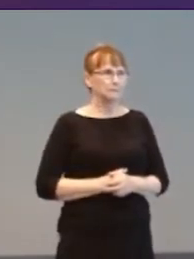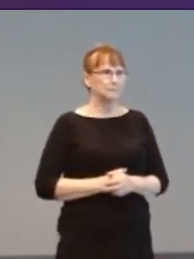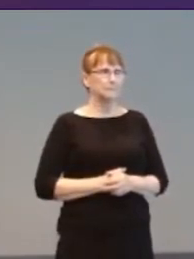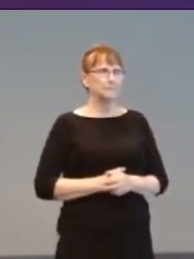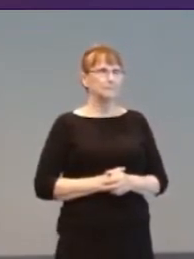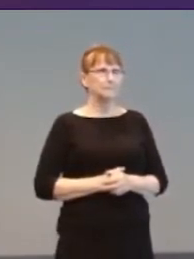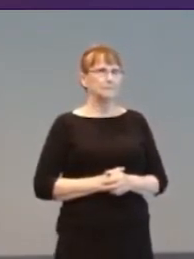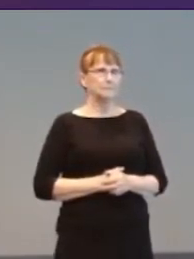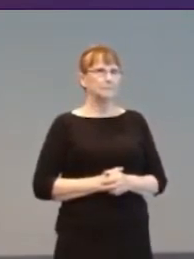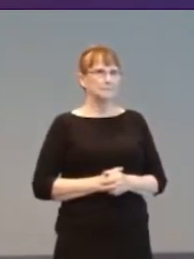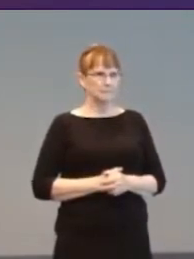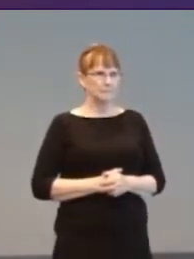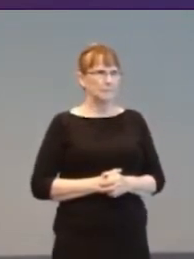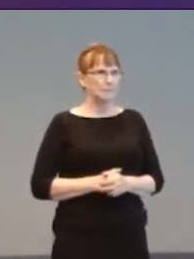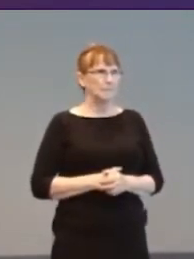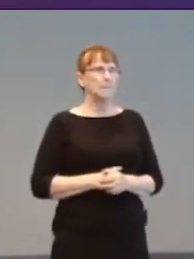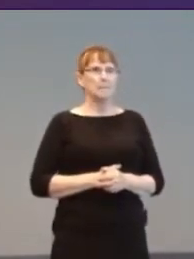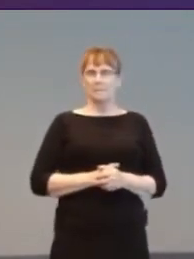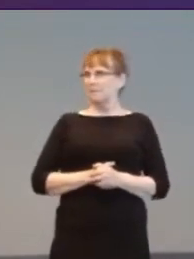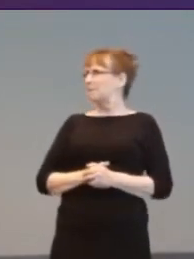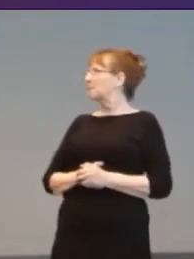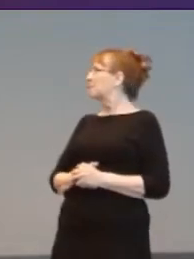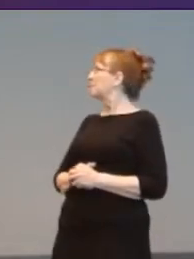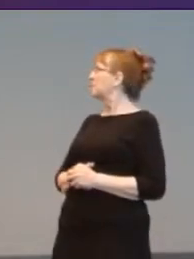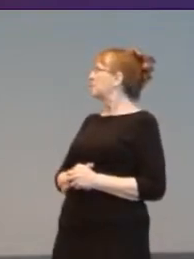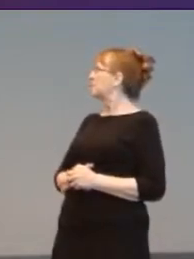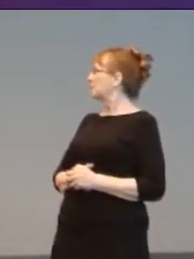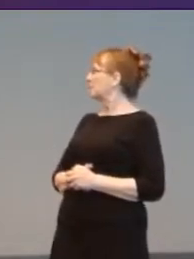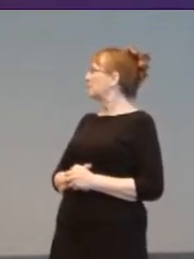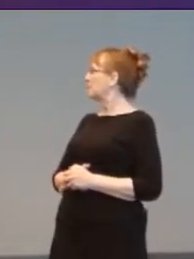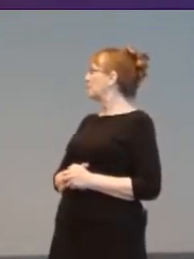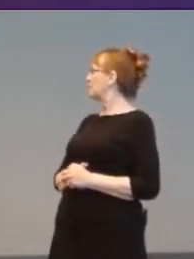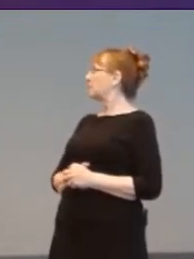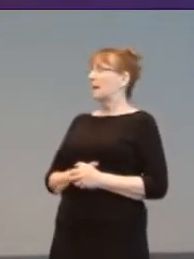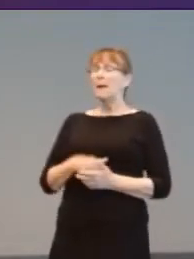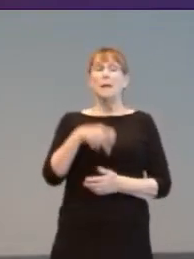Pin-interactive’s Terraformers, in 2003, headed by Thomas Westin,